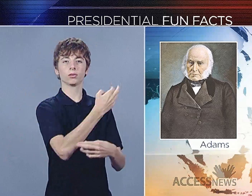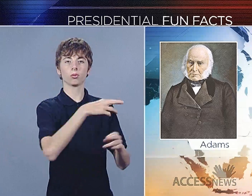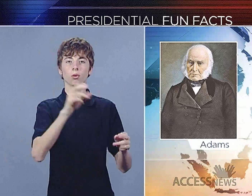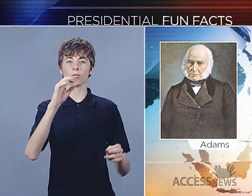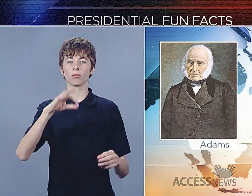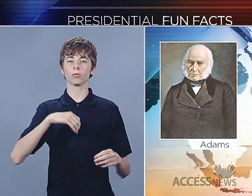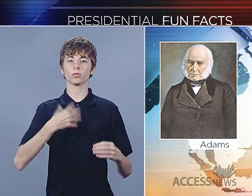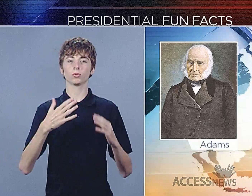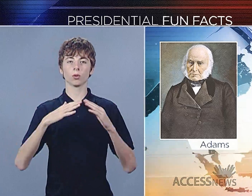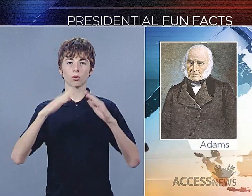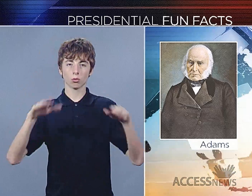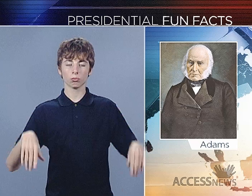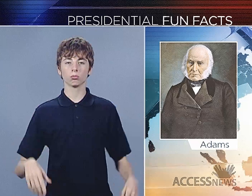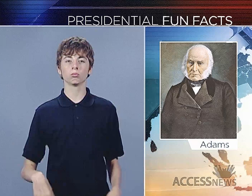in the East Room of the White House.